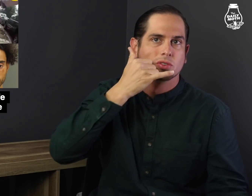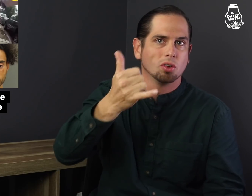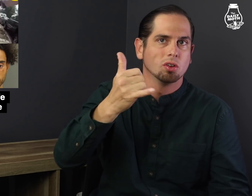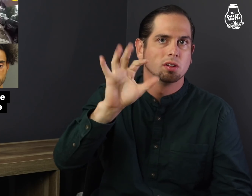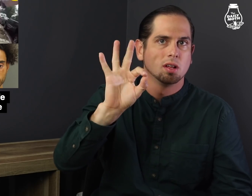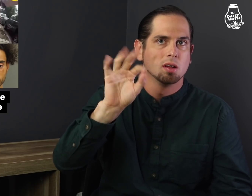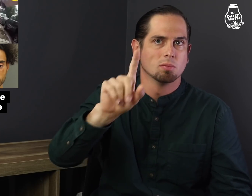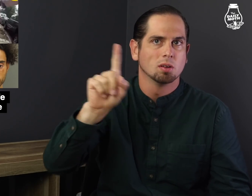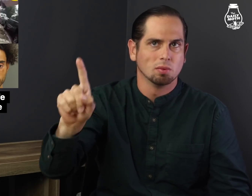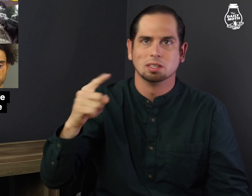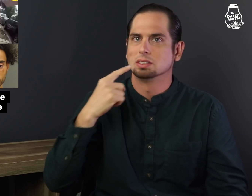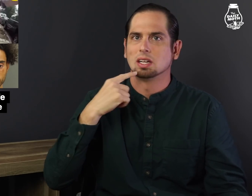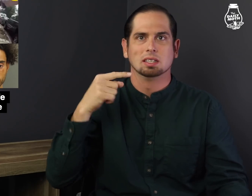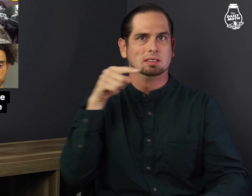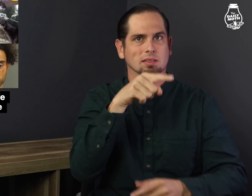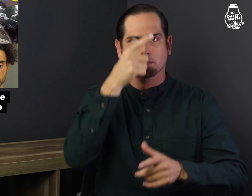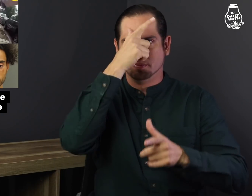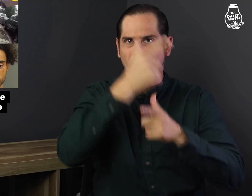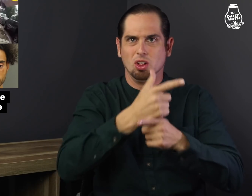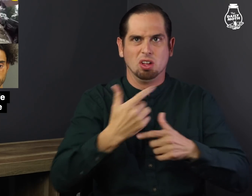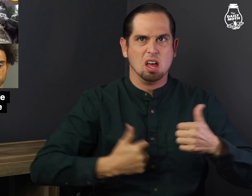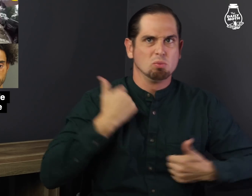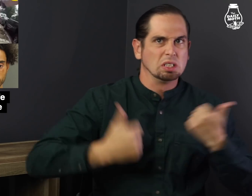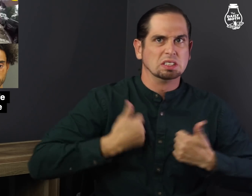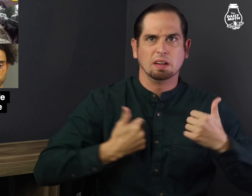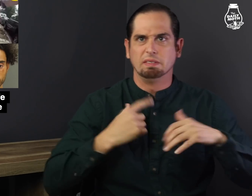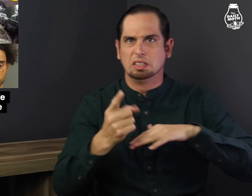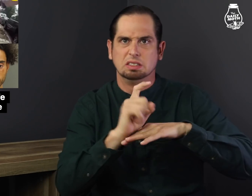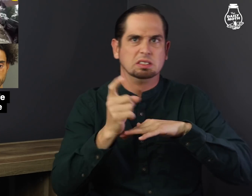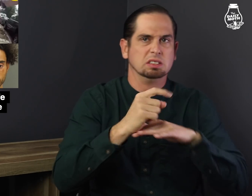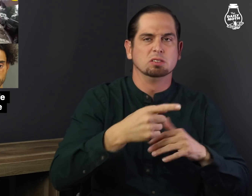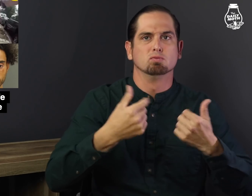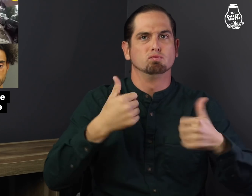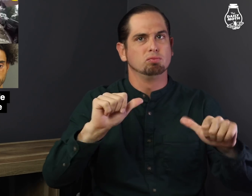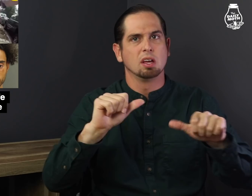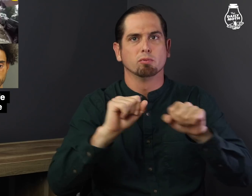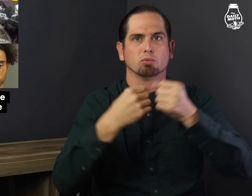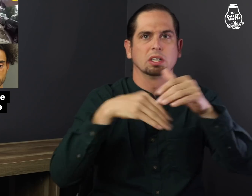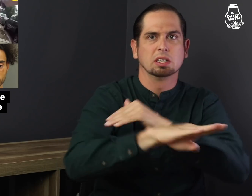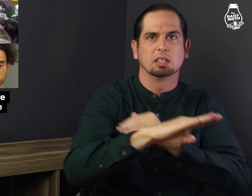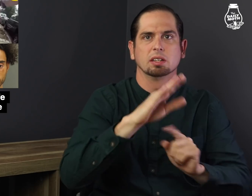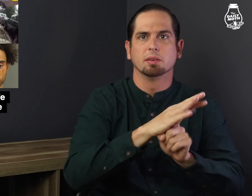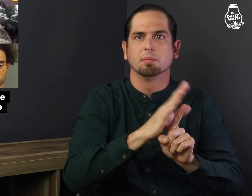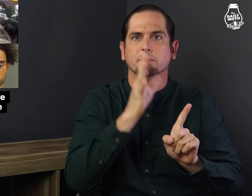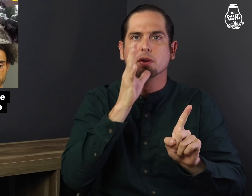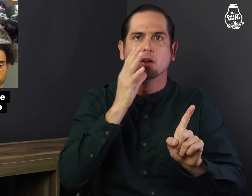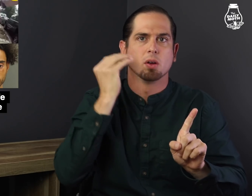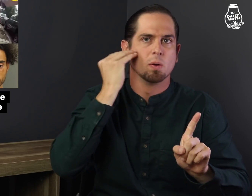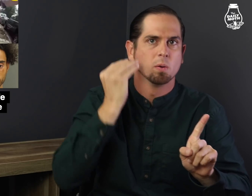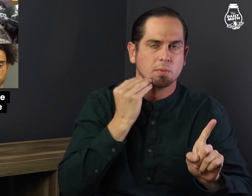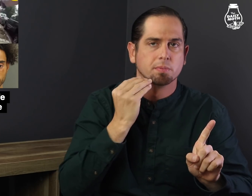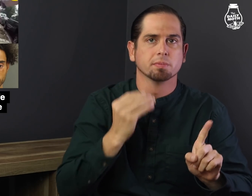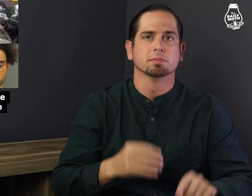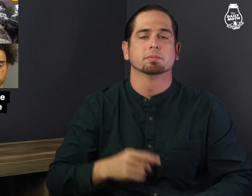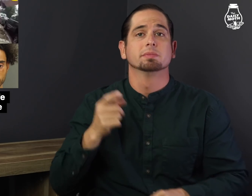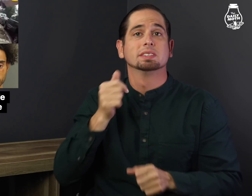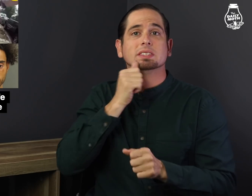called 911 because Munoz was acting aggressive and tried to break into his mother's home.